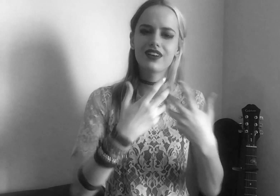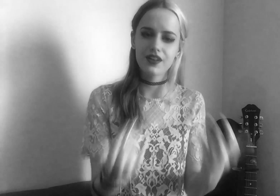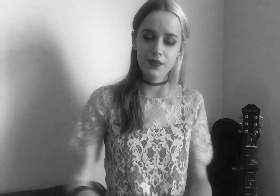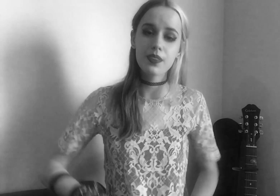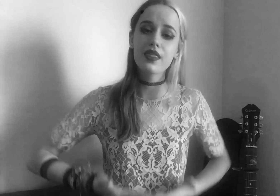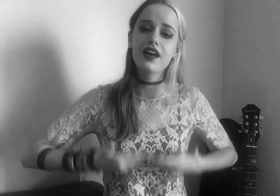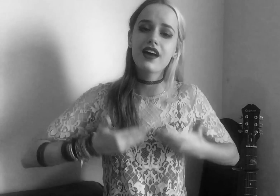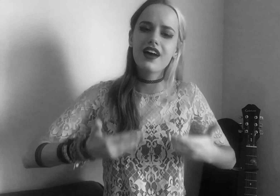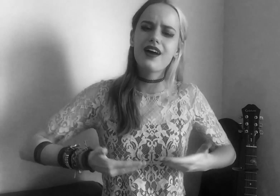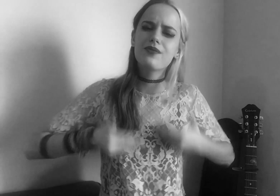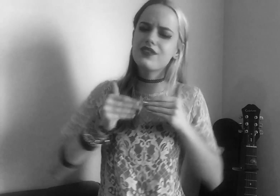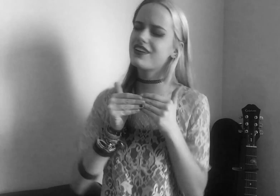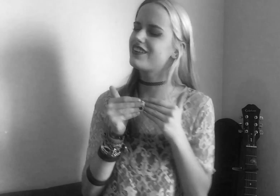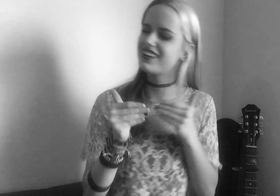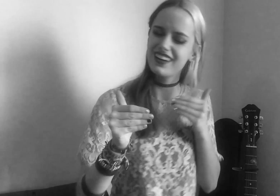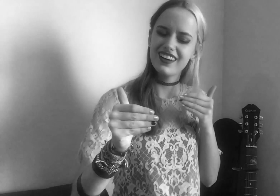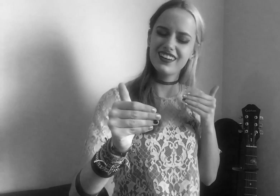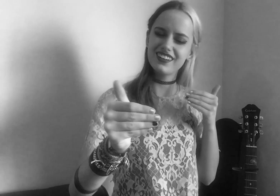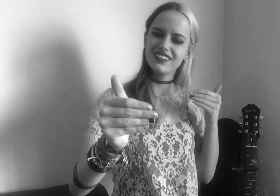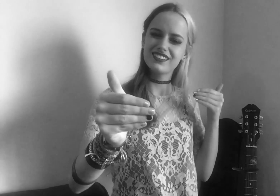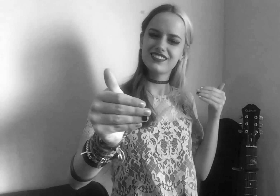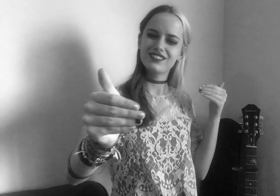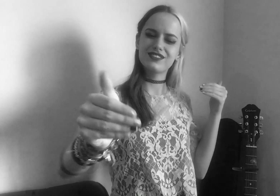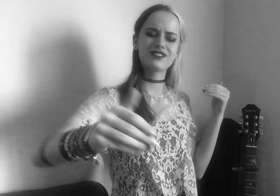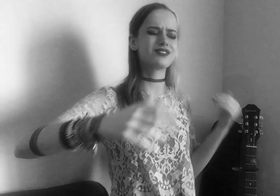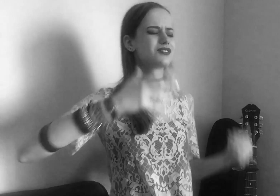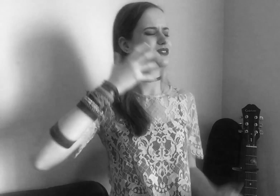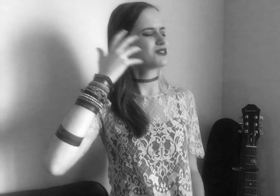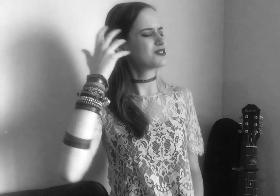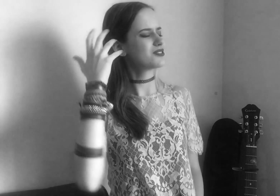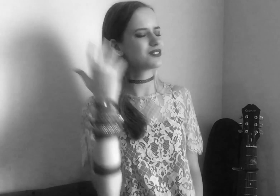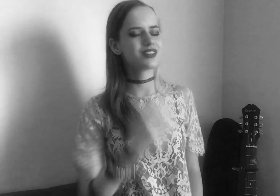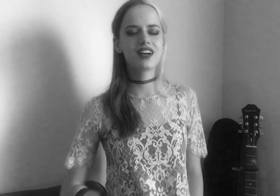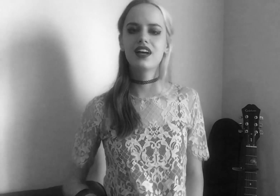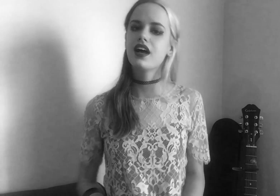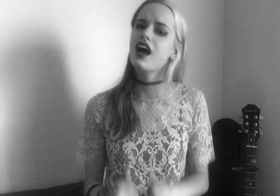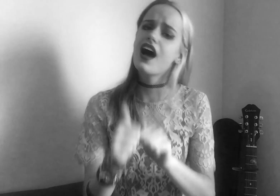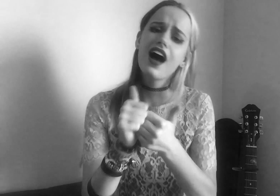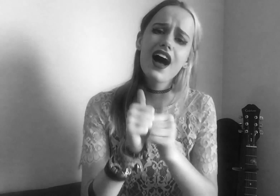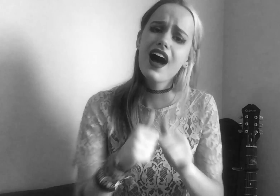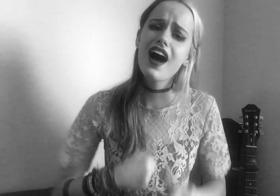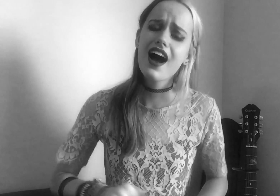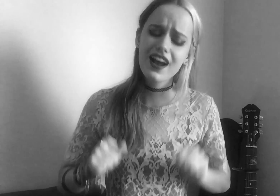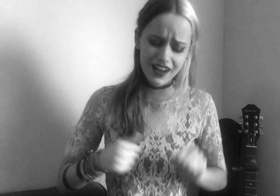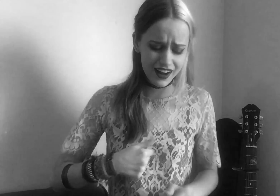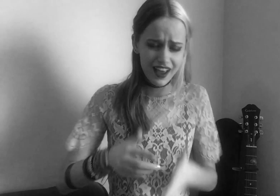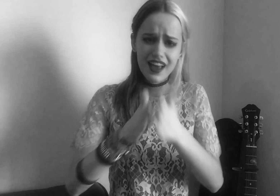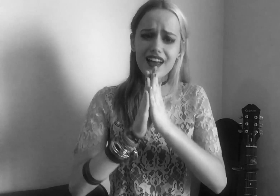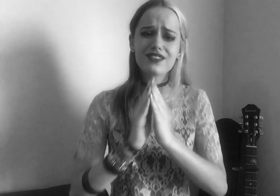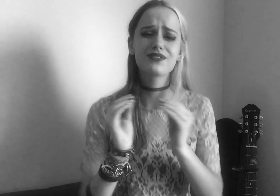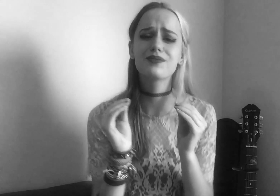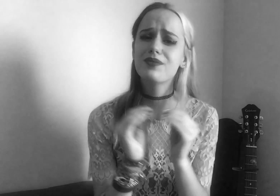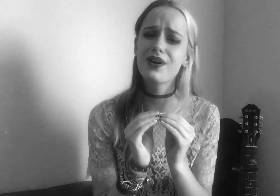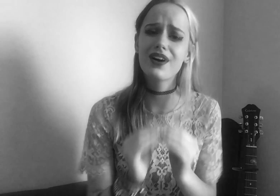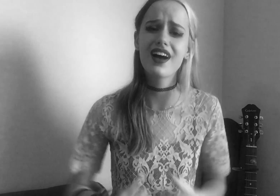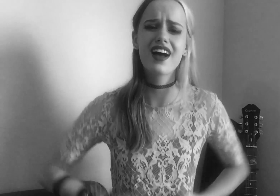Happily every after - oooooh, how could I ask for more?